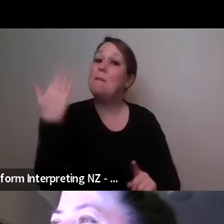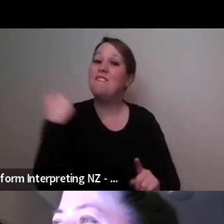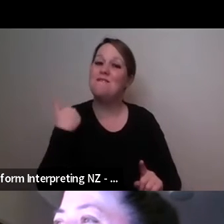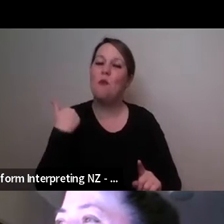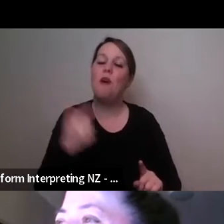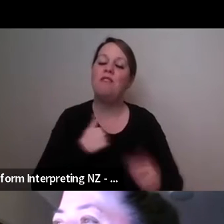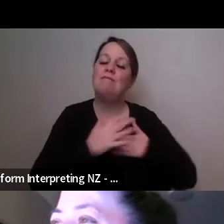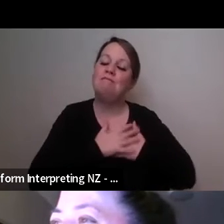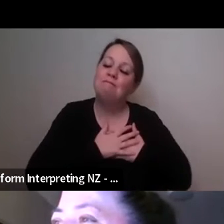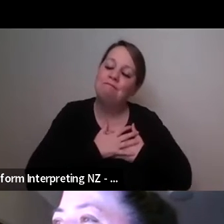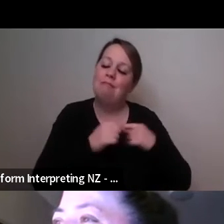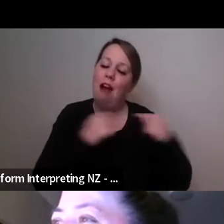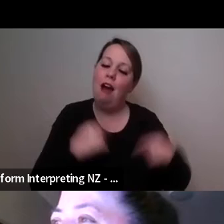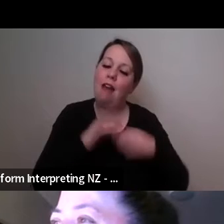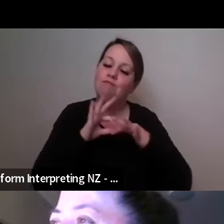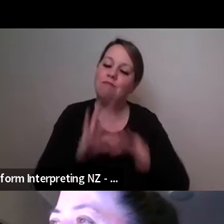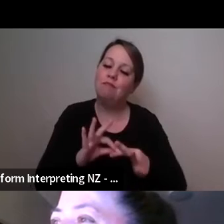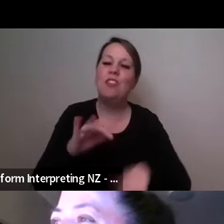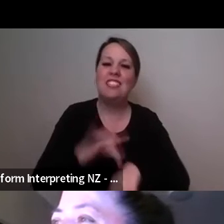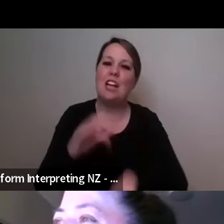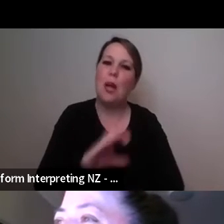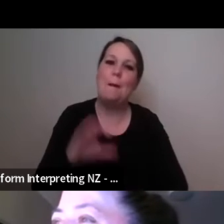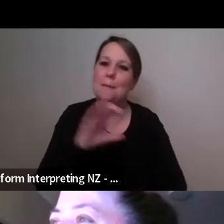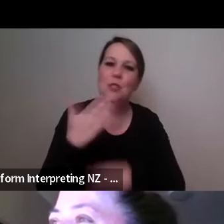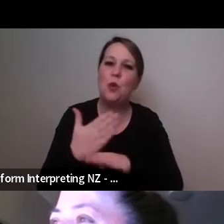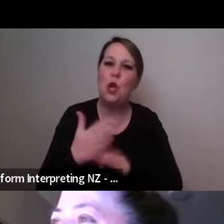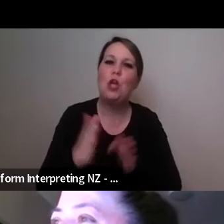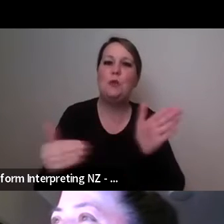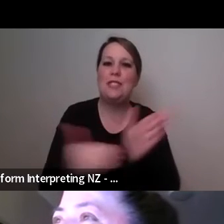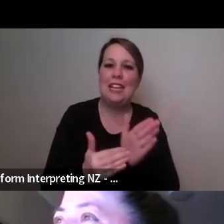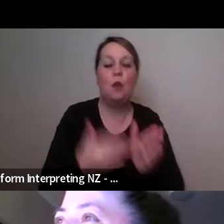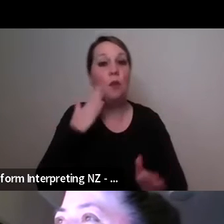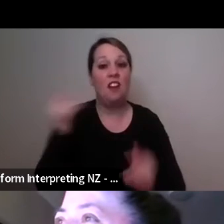New Zealand uh and you know when I have been there I've always been able to like hire a car and drive